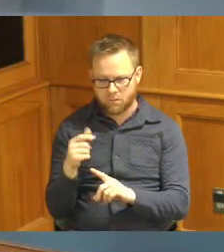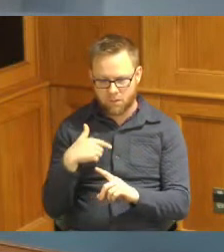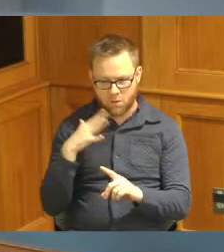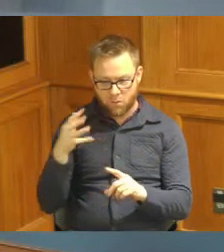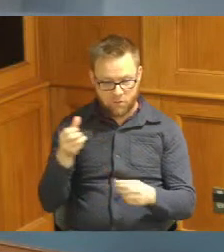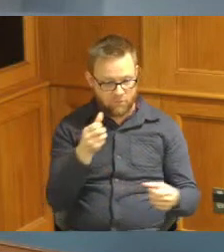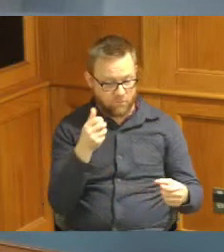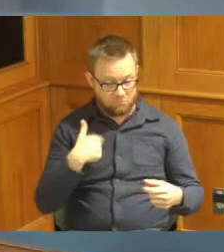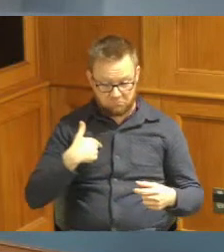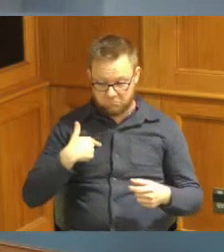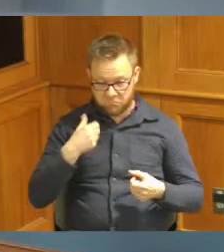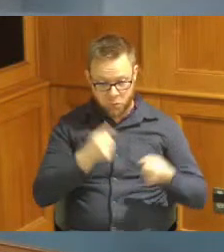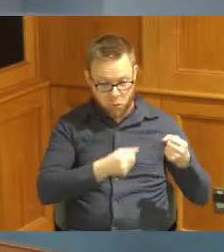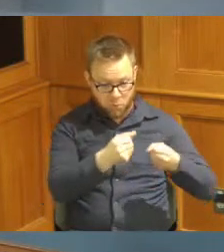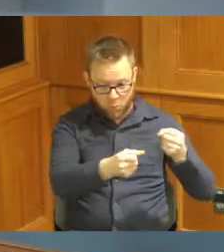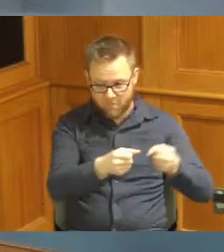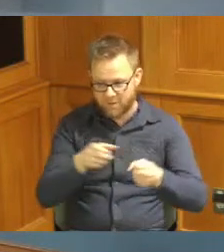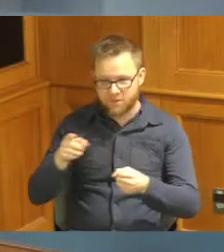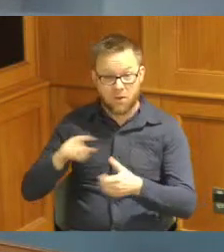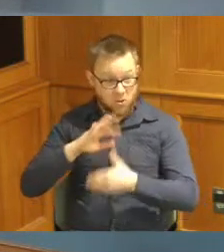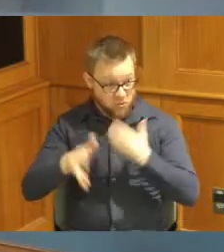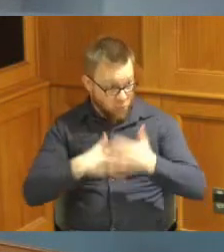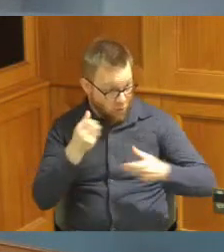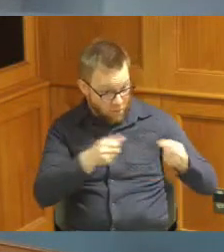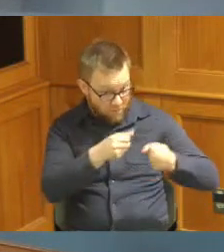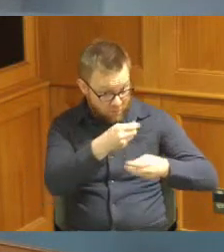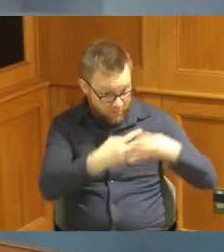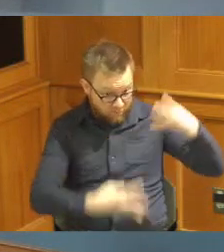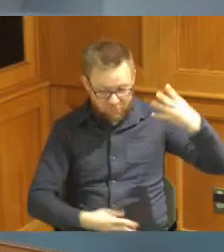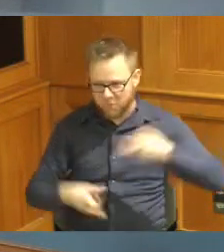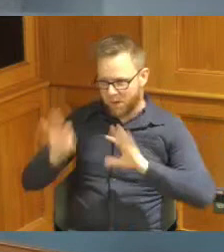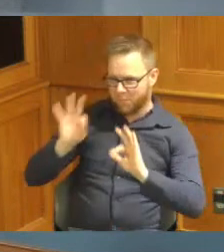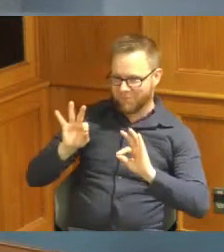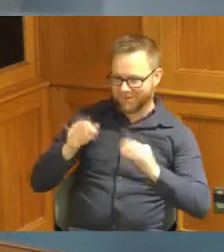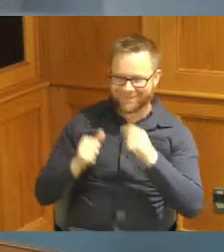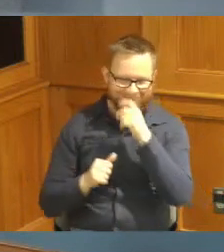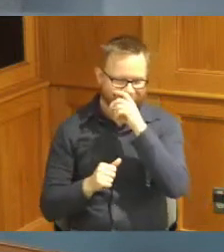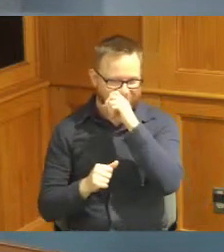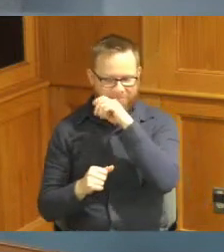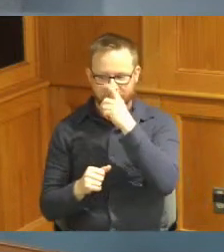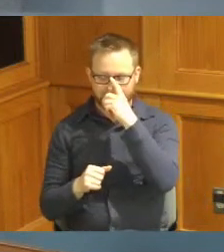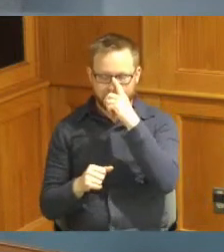ones so you want to take the all the appointment items okay excellent so let's see a couple of by